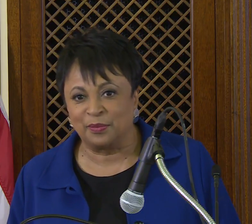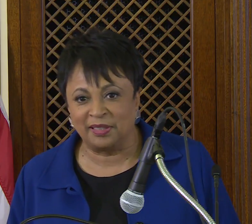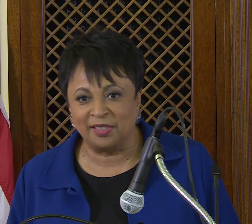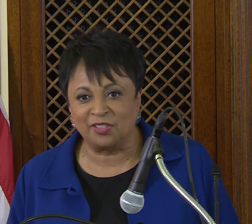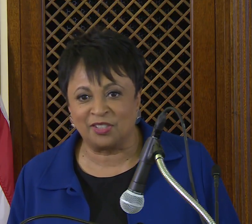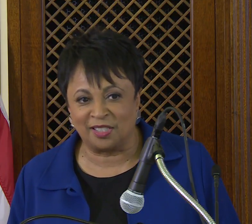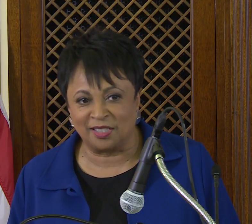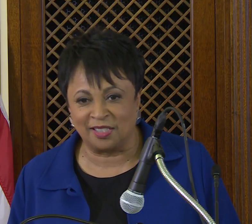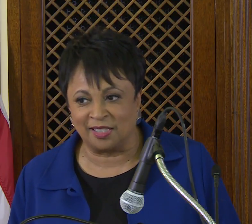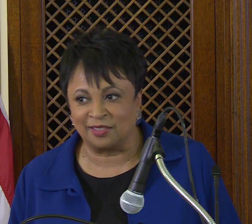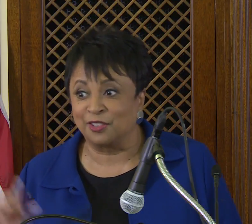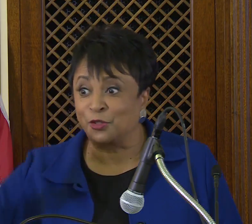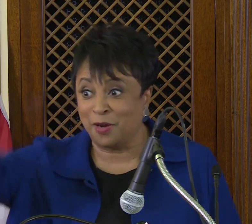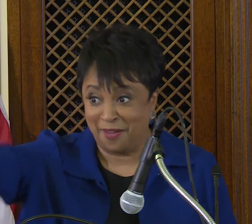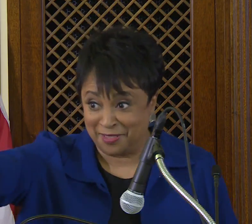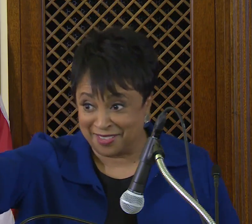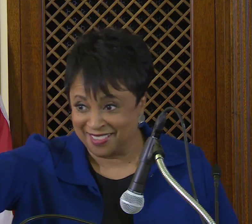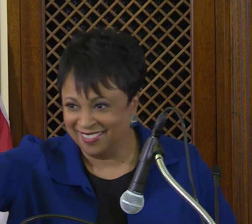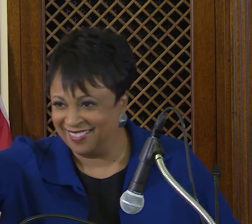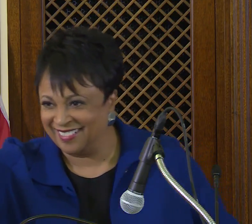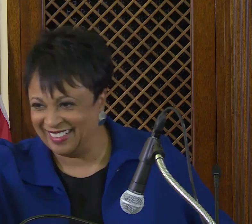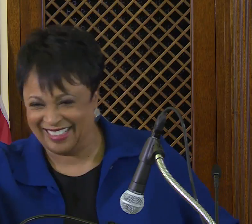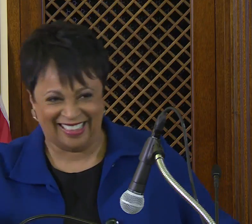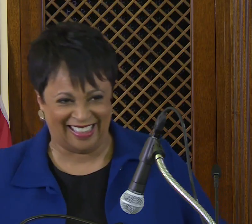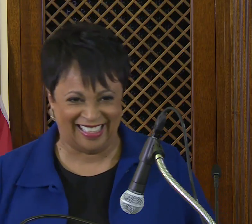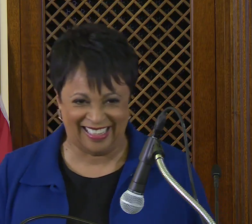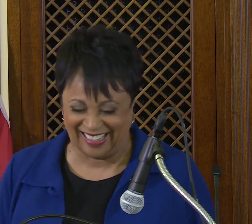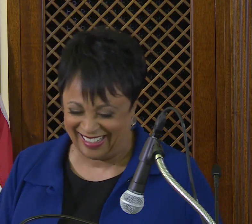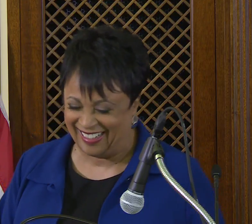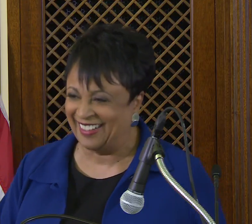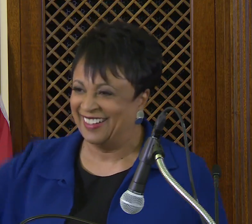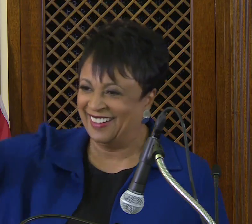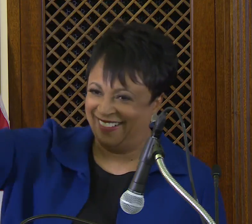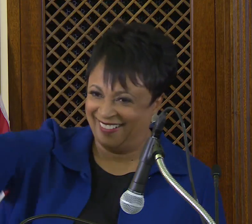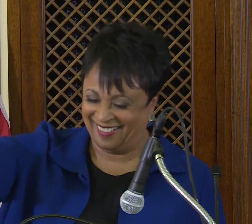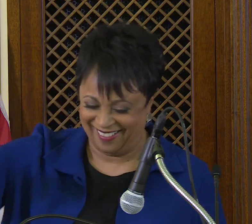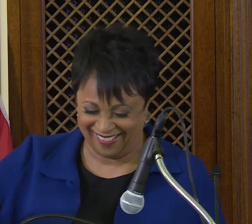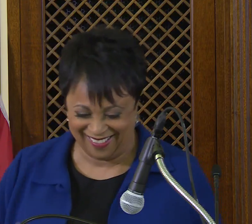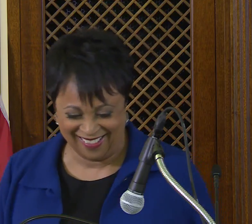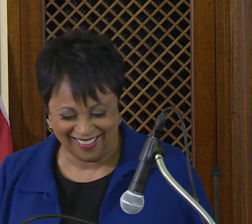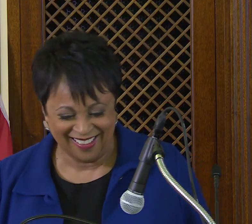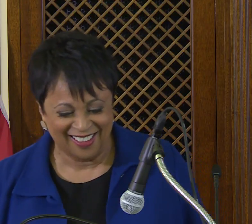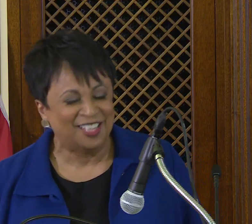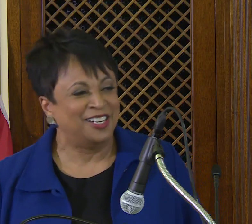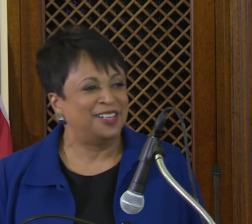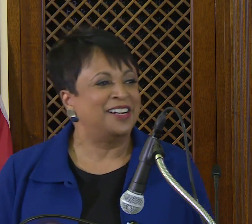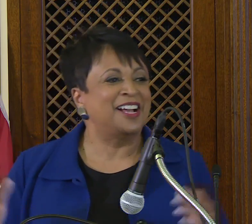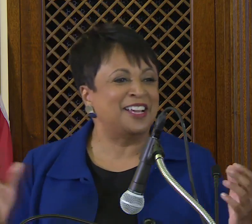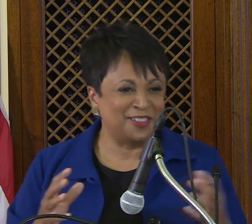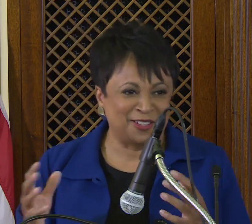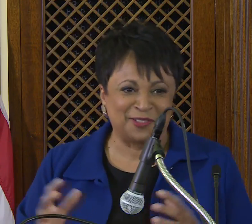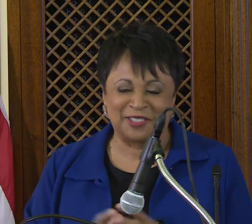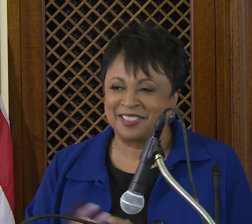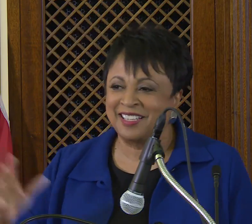please contact Travis and all of us.